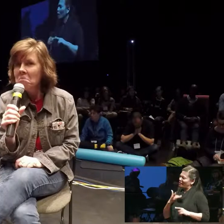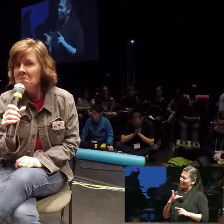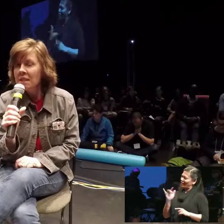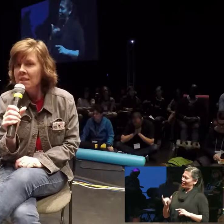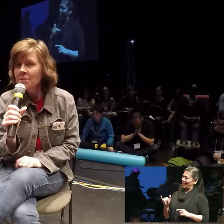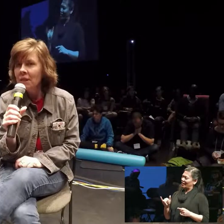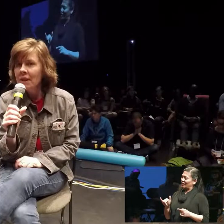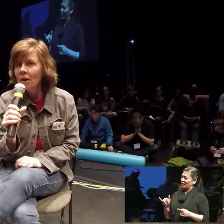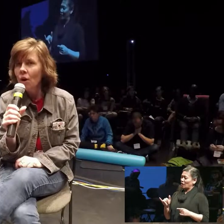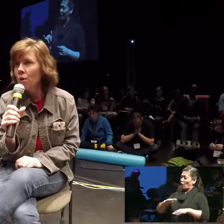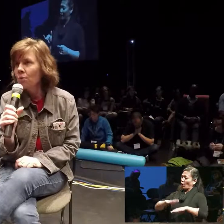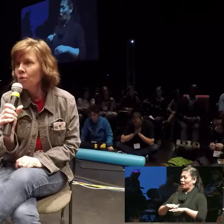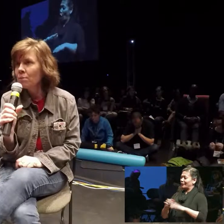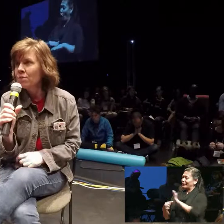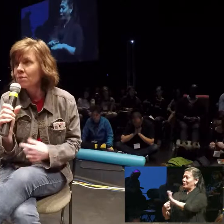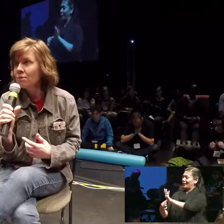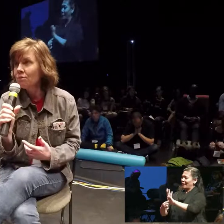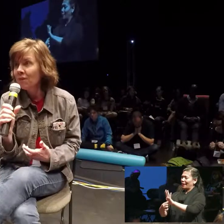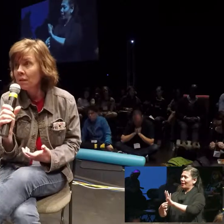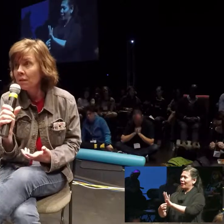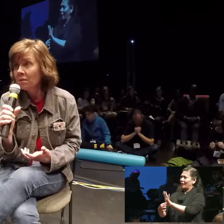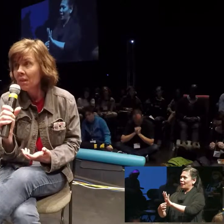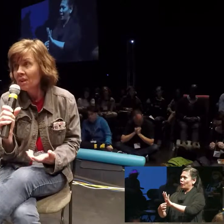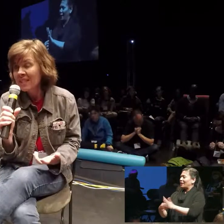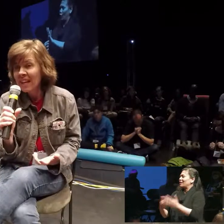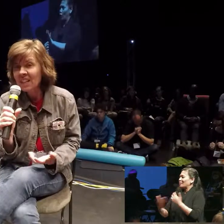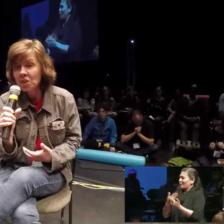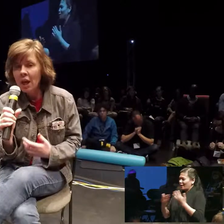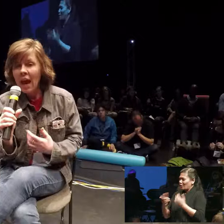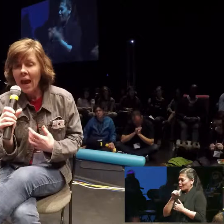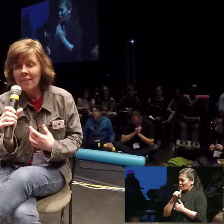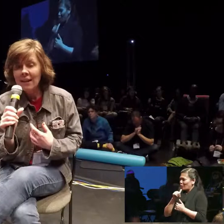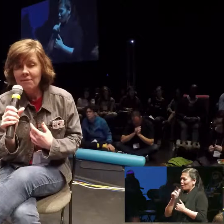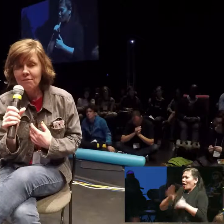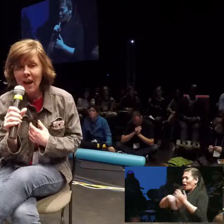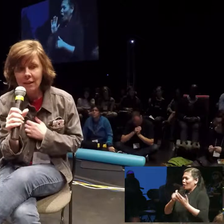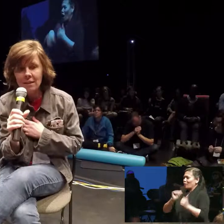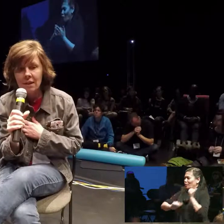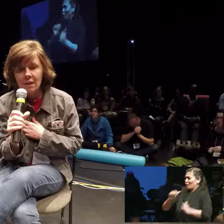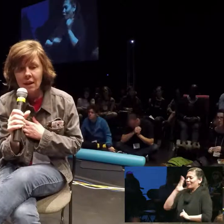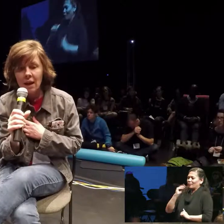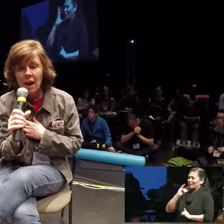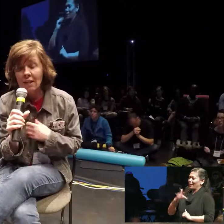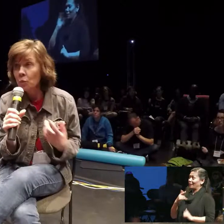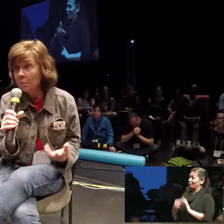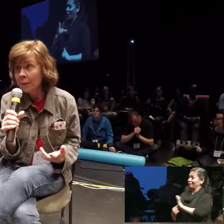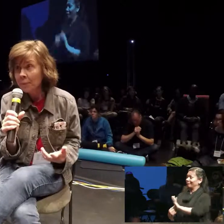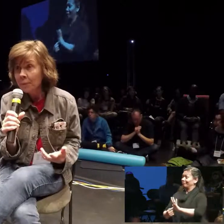something that all performers feel onstage and that in fact as a woman I